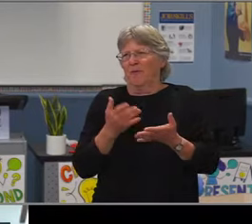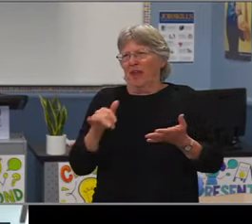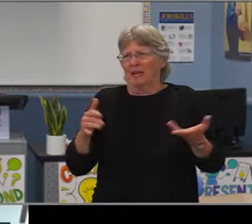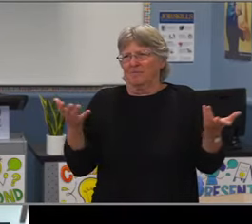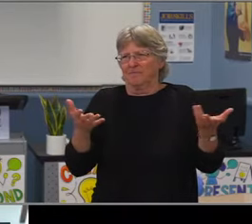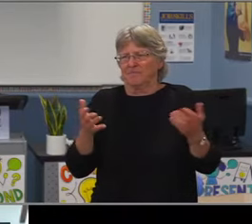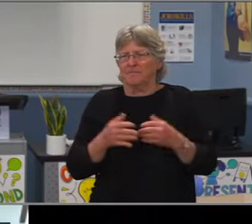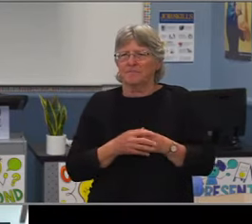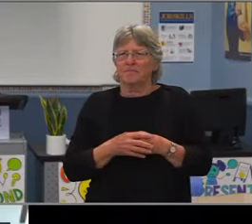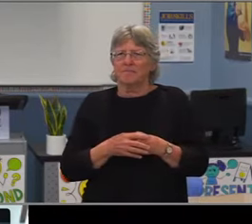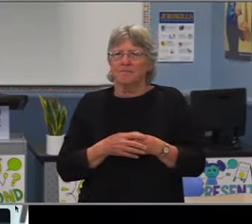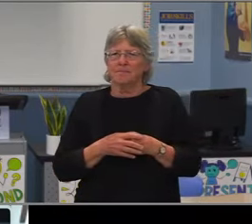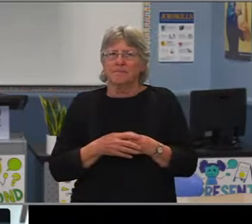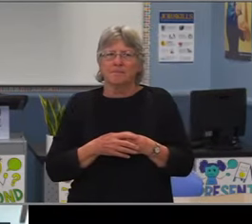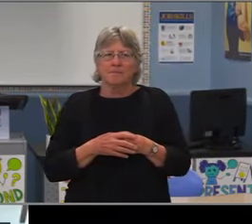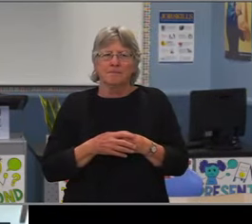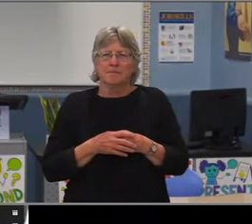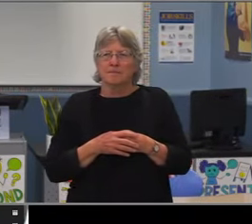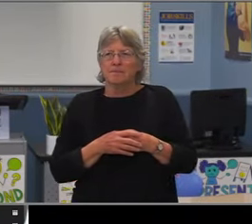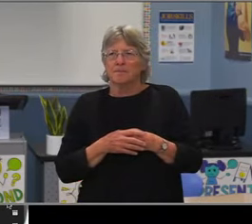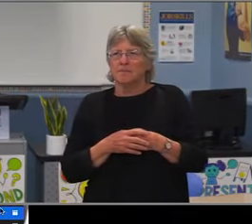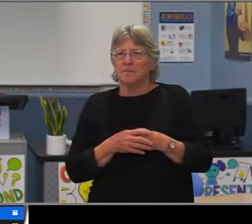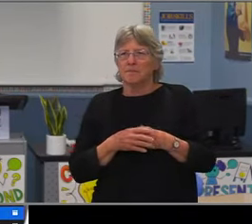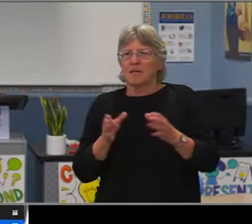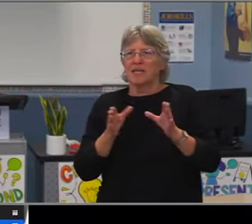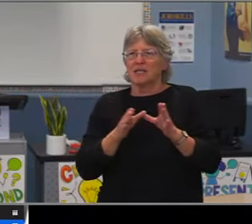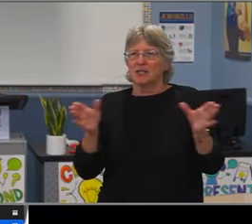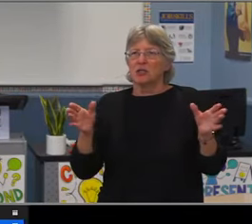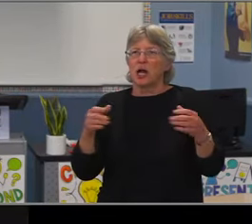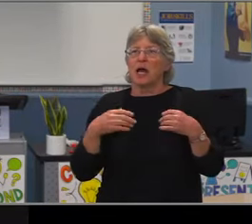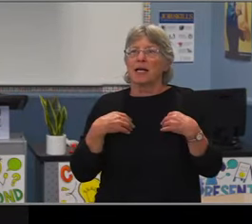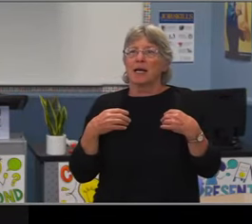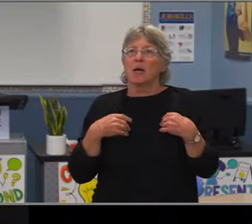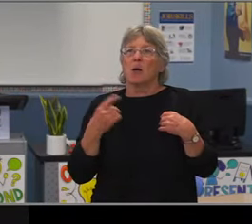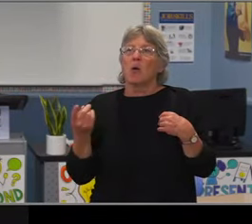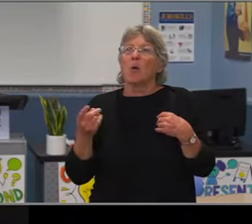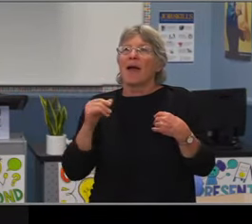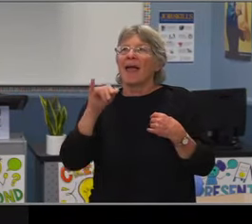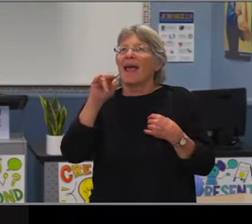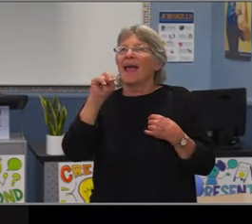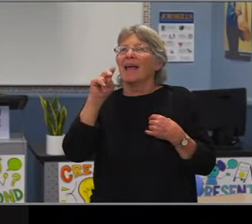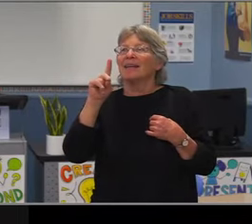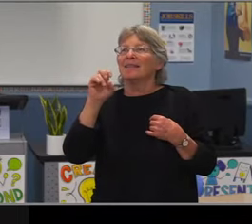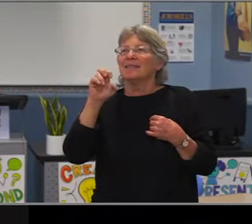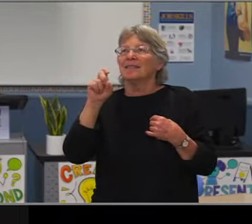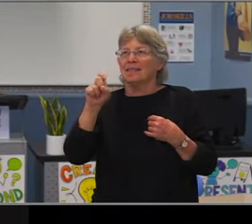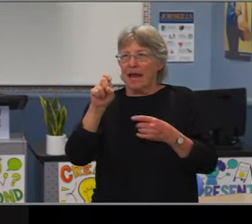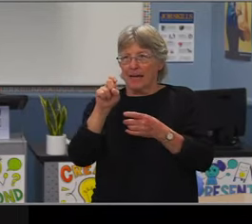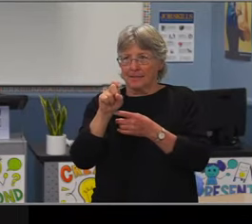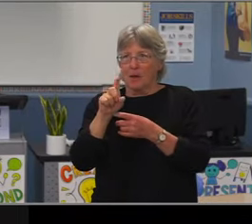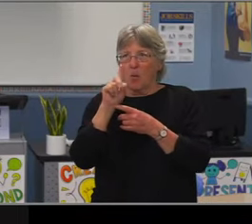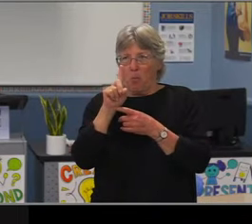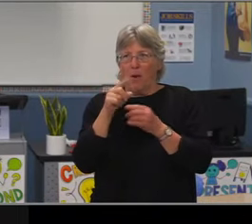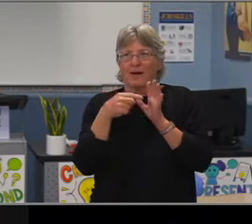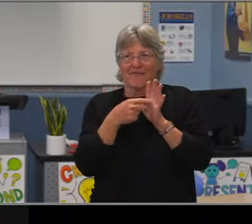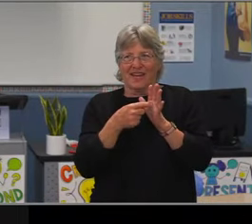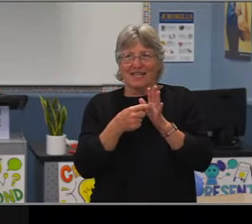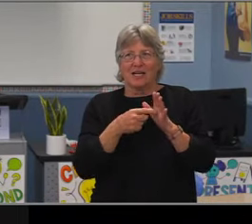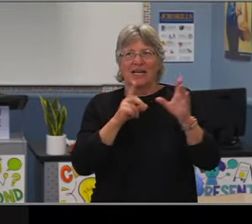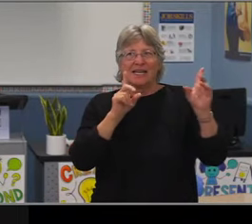We have certain AP classes that students take. So a lot of these things to them feel foreign and high stakes where families who know